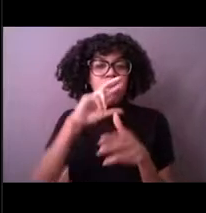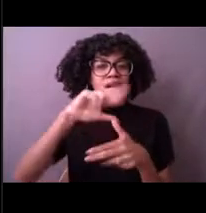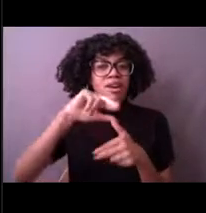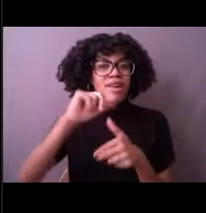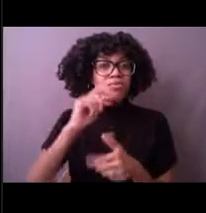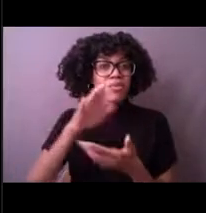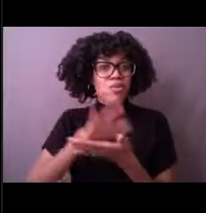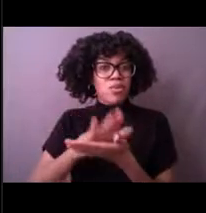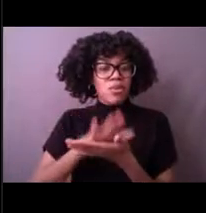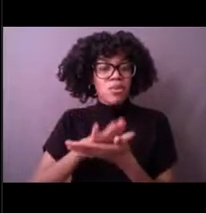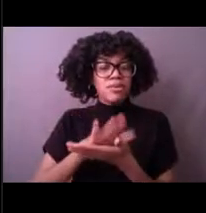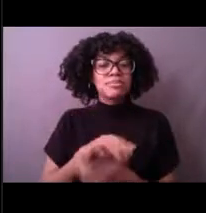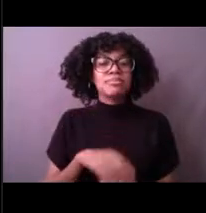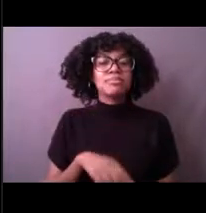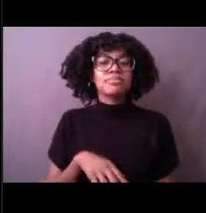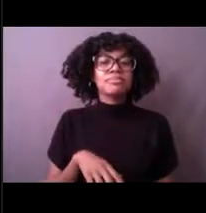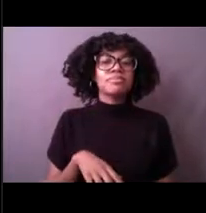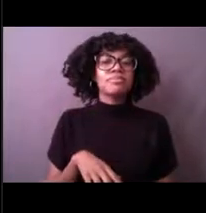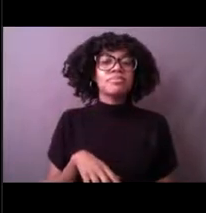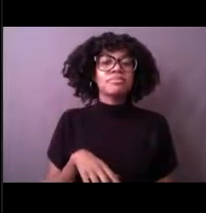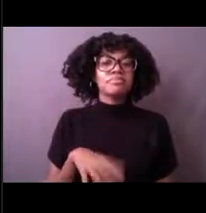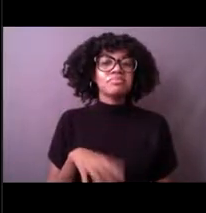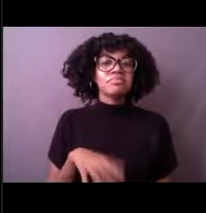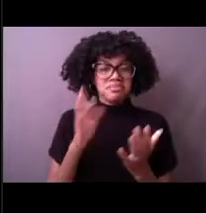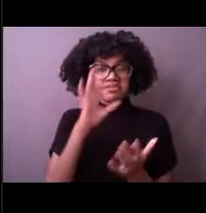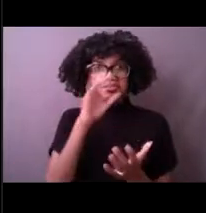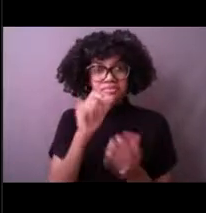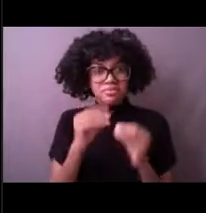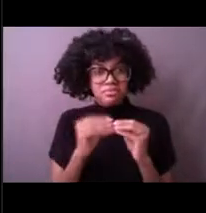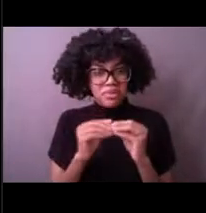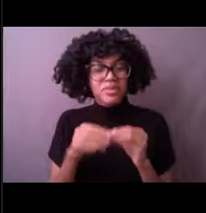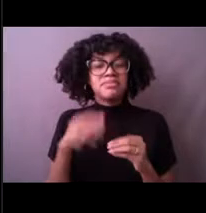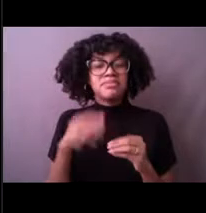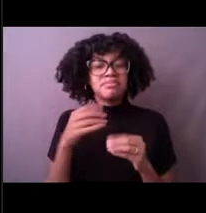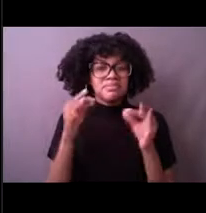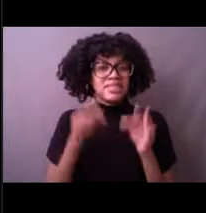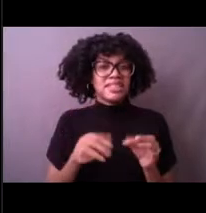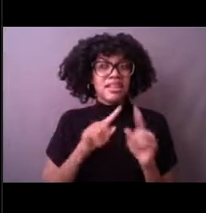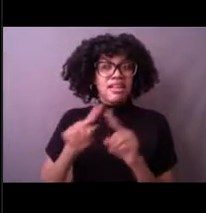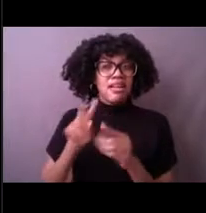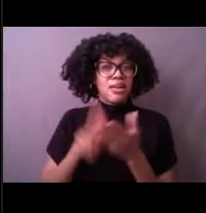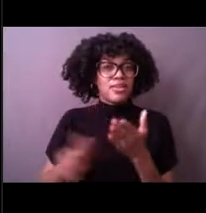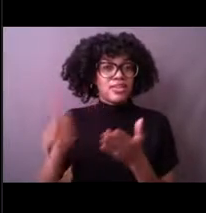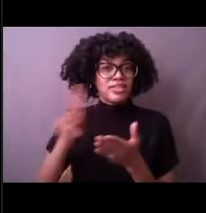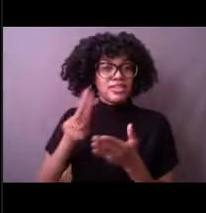I decided to go to Penn State University for my bachelor's degree in meteorology,